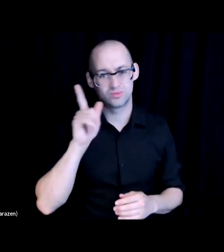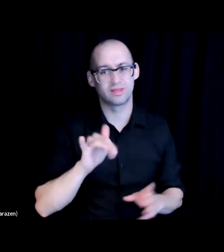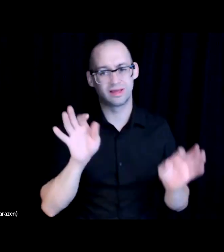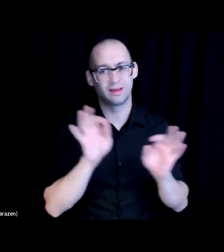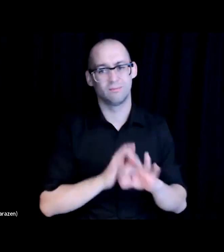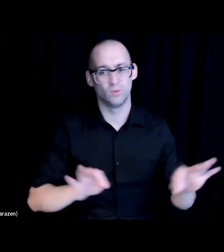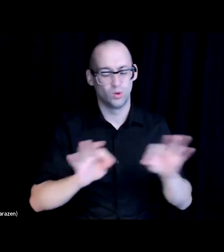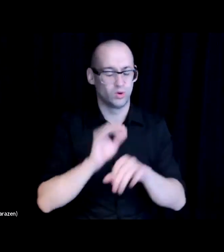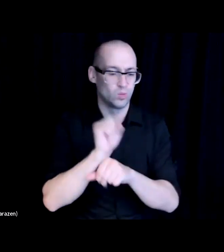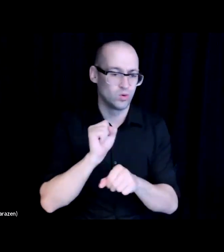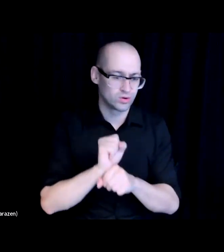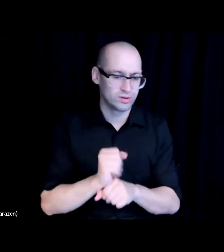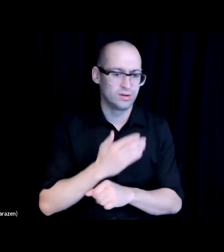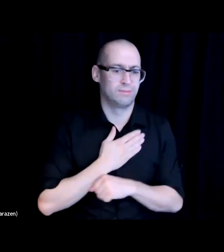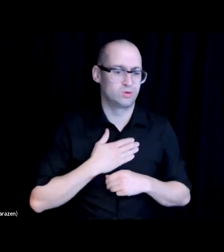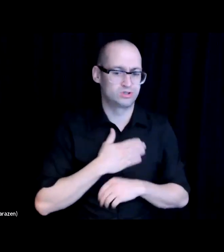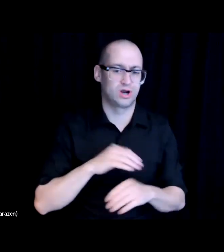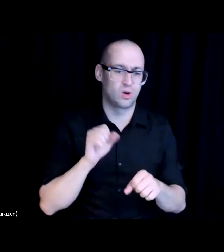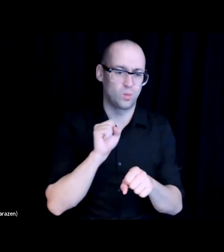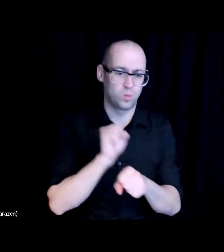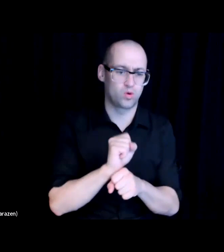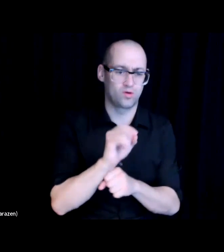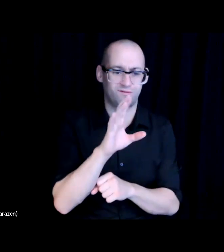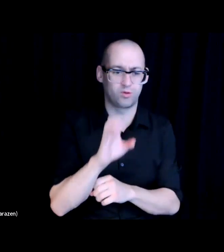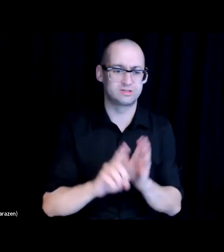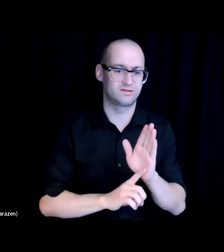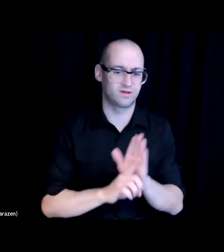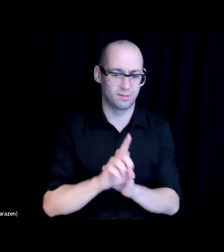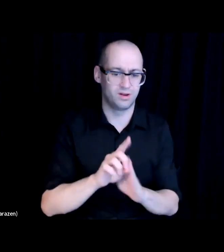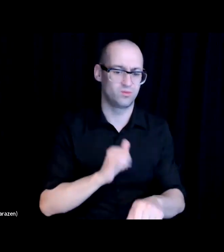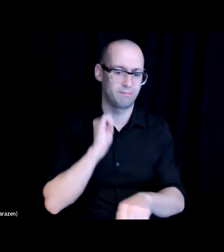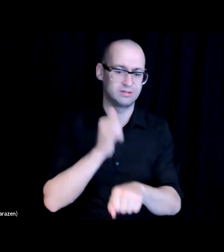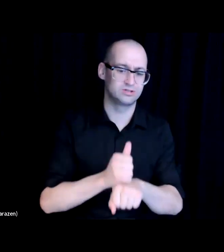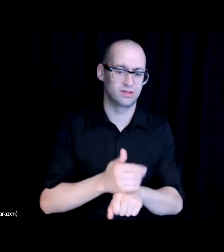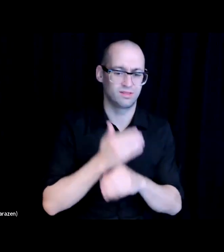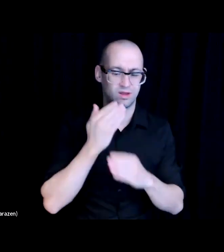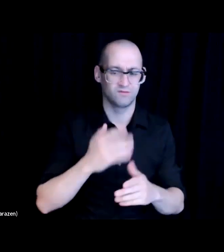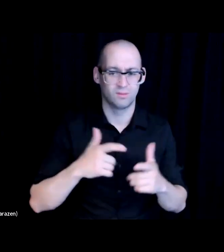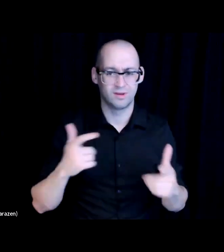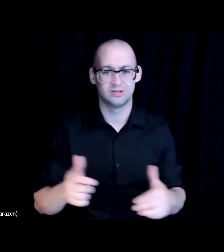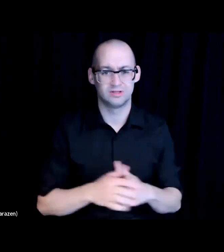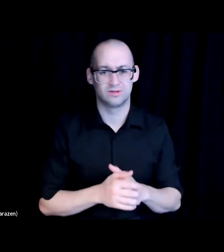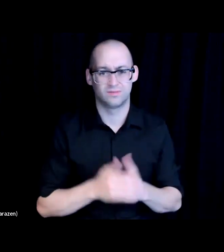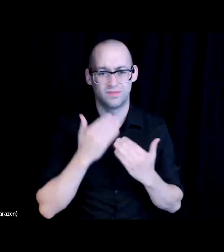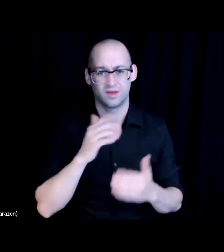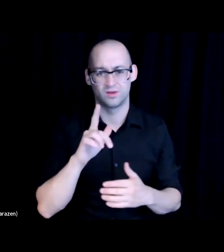your workforce development and expanding opportunities and representation. So thank you very much. Thank you, Leo.